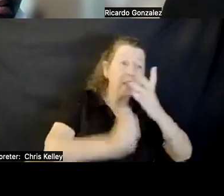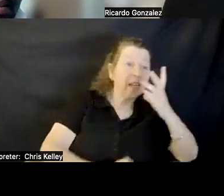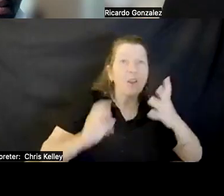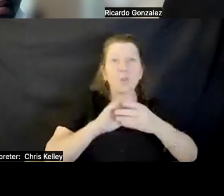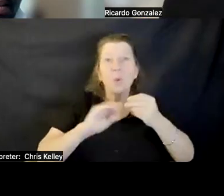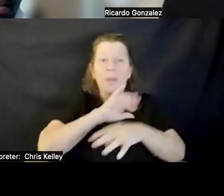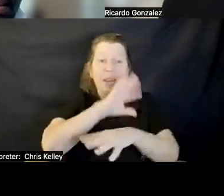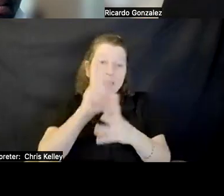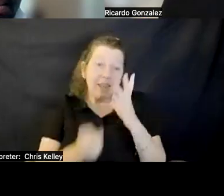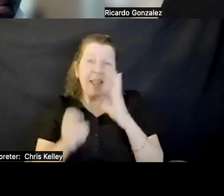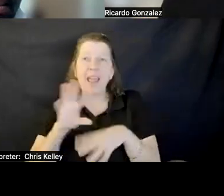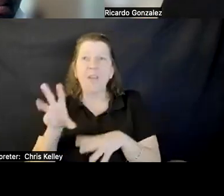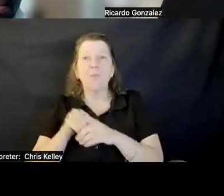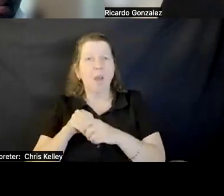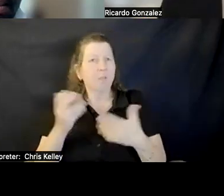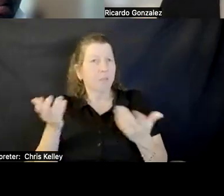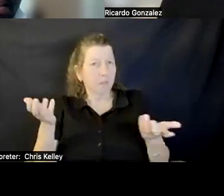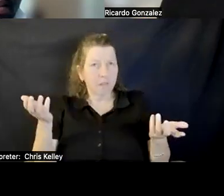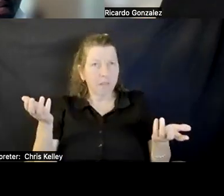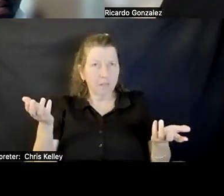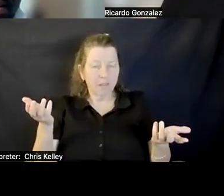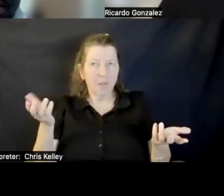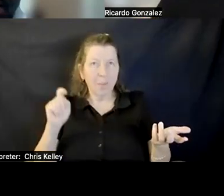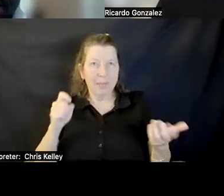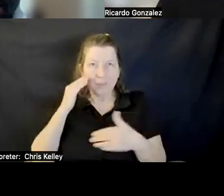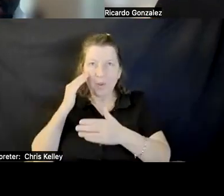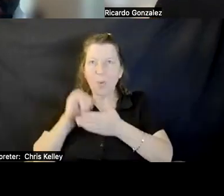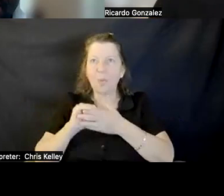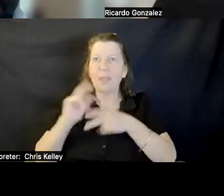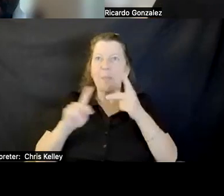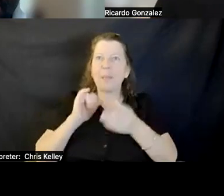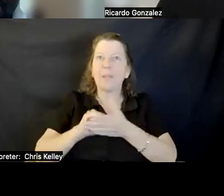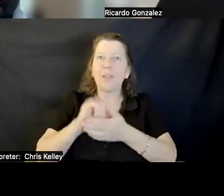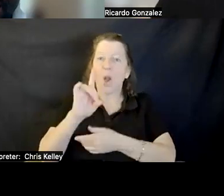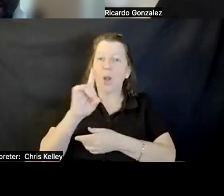YOU NEED TO MAKE SURE PEOPLE WHO ARE DISABLED CAN ACTUALLY ACCESS